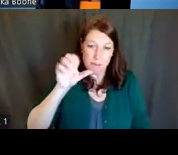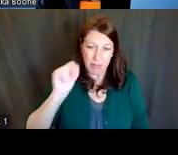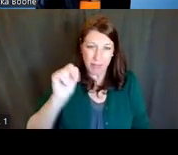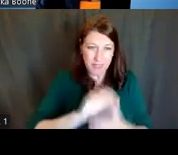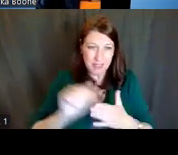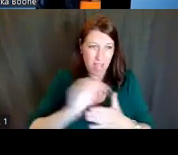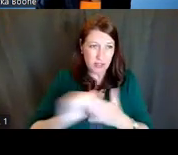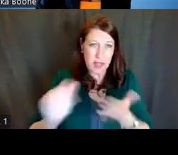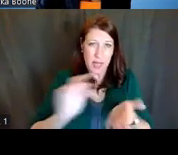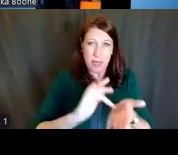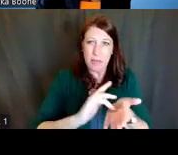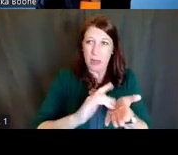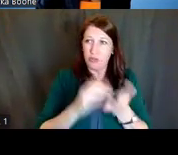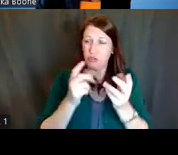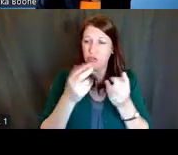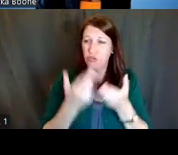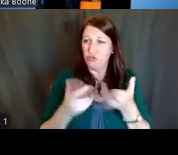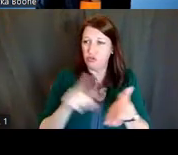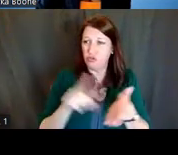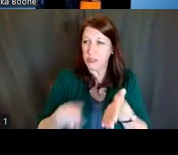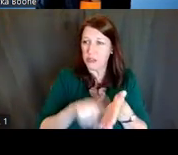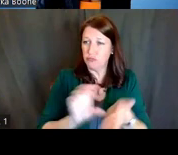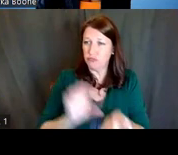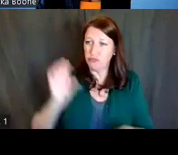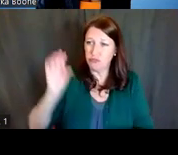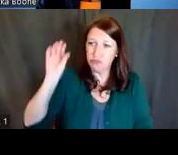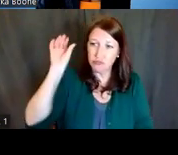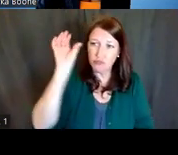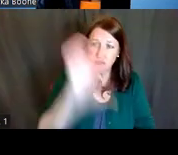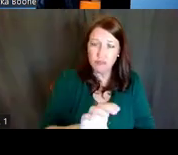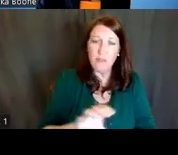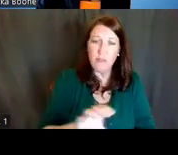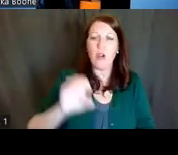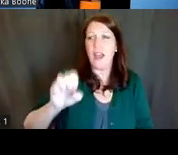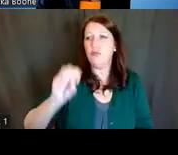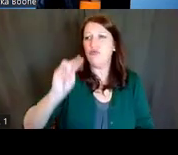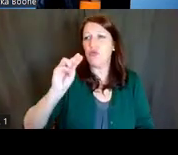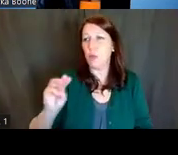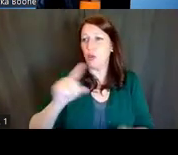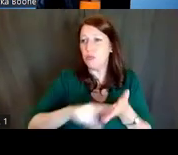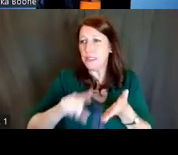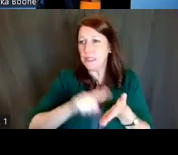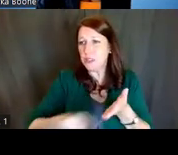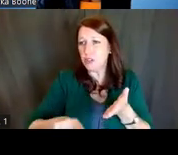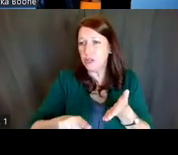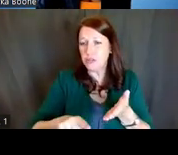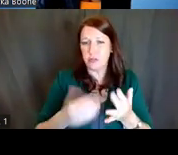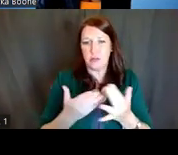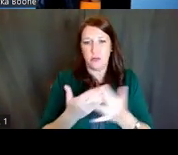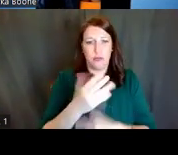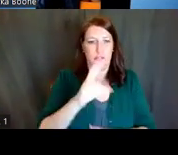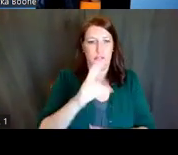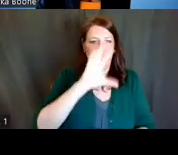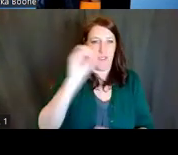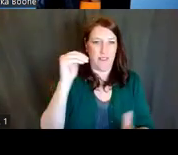Most of NIH's funding is awarded for Extramural Research, largely through more than 50,000 competitive grants